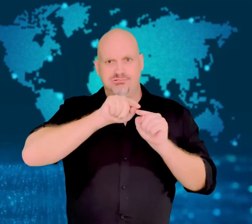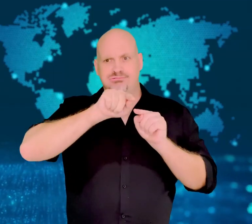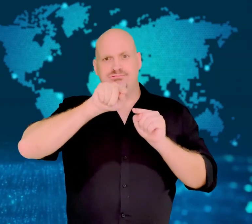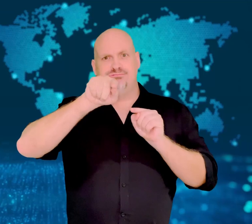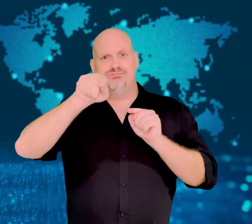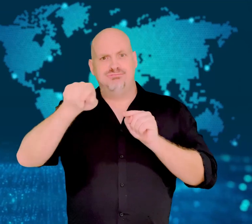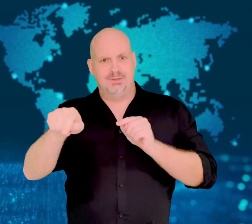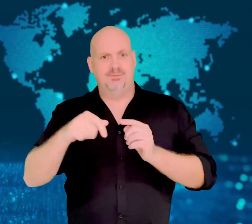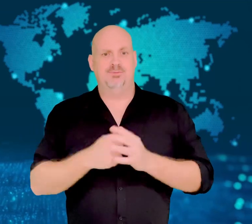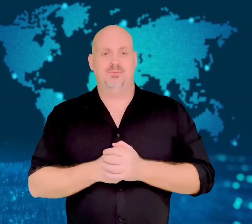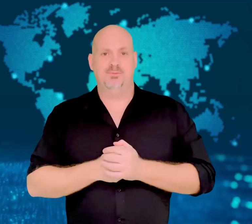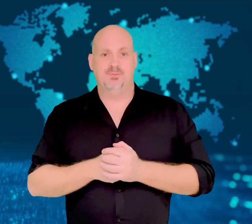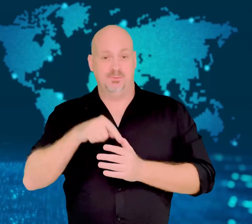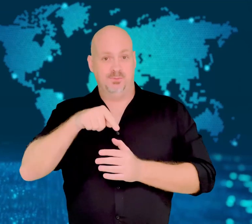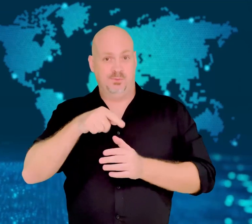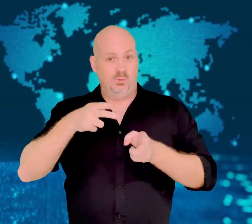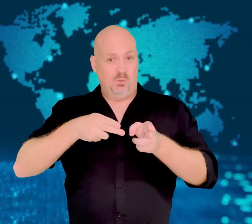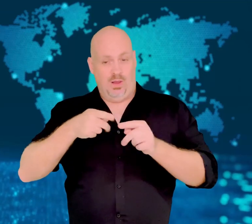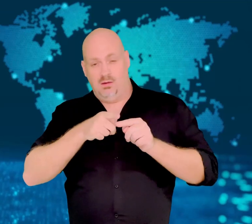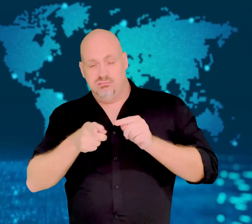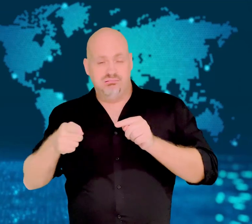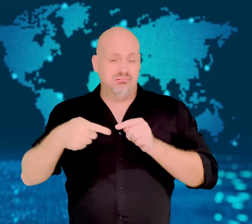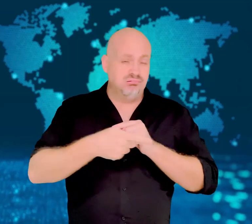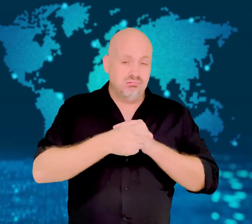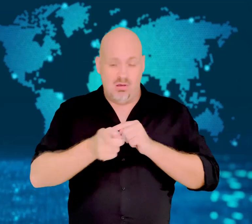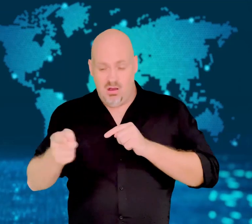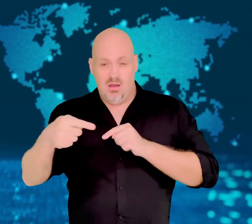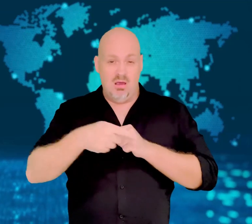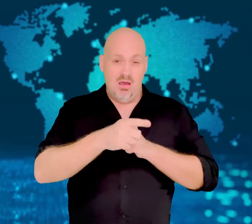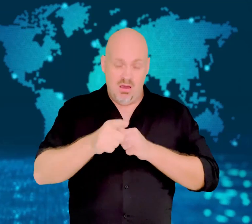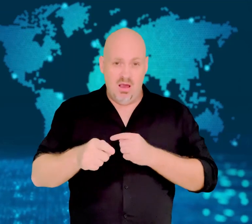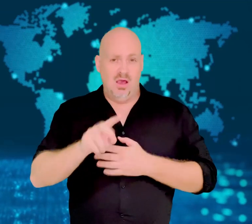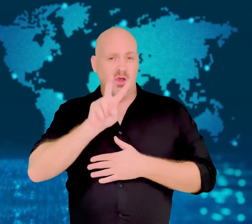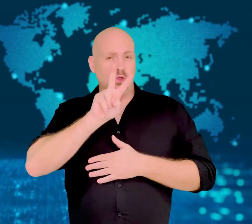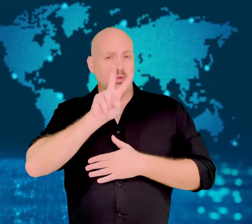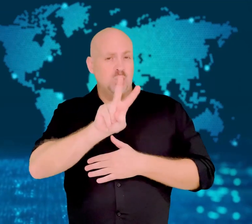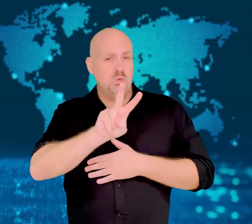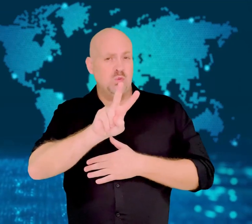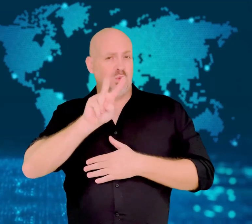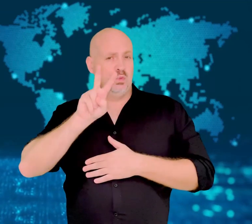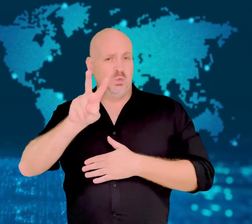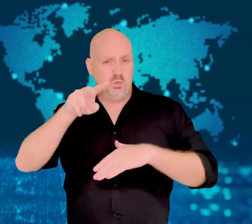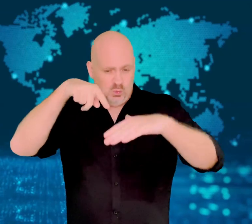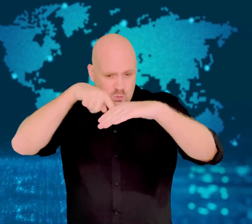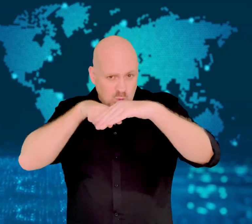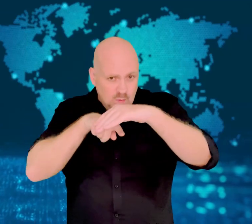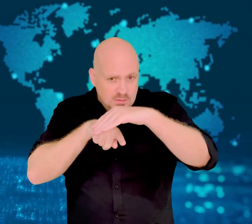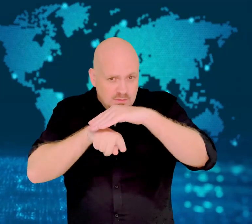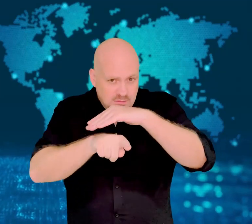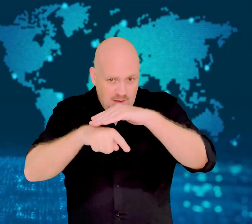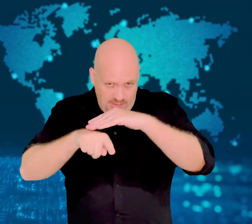There were tight curves and steep slopes to climb.